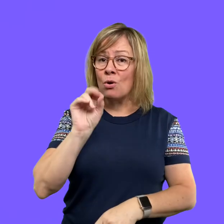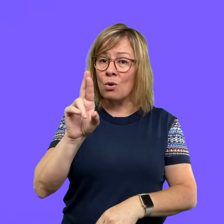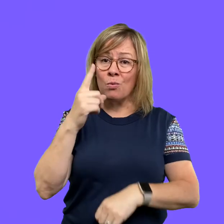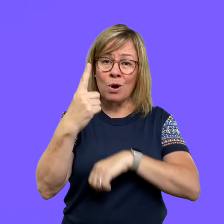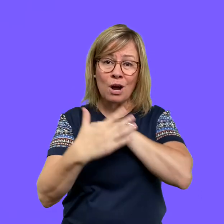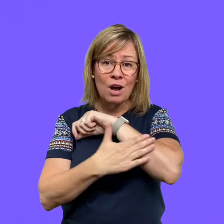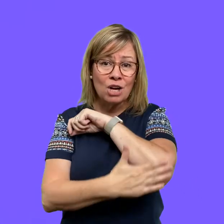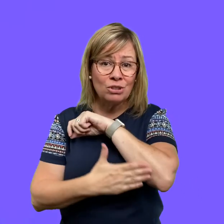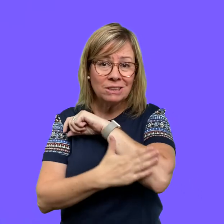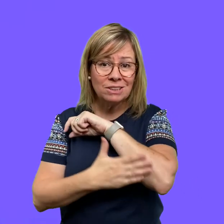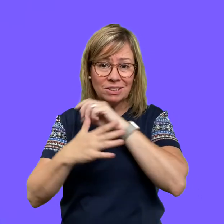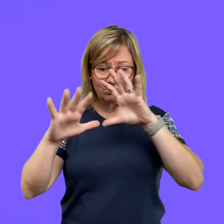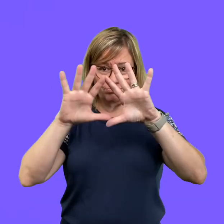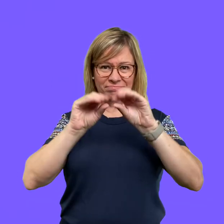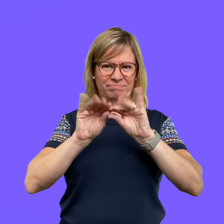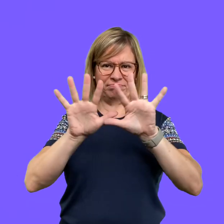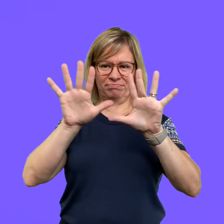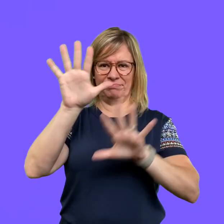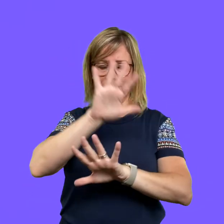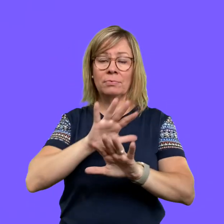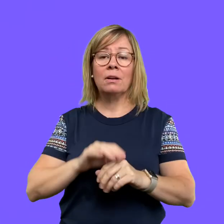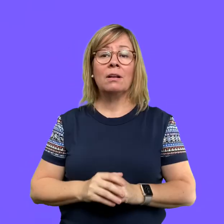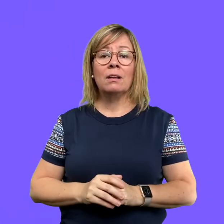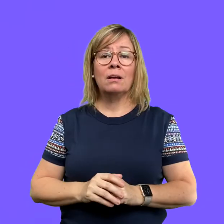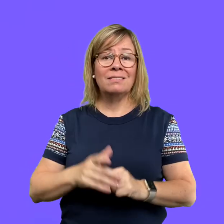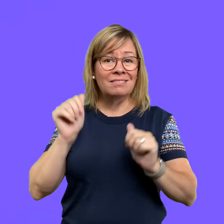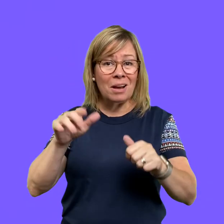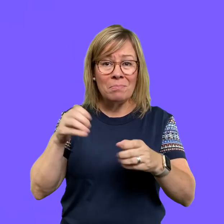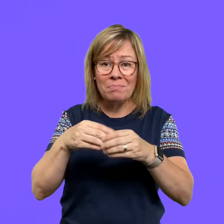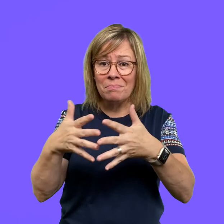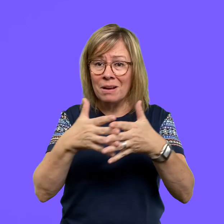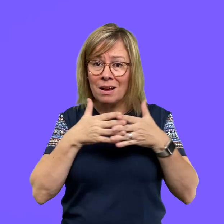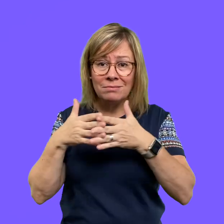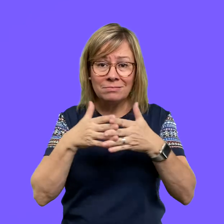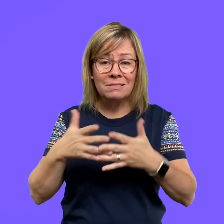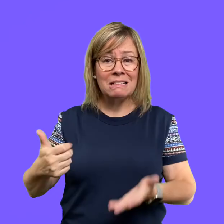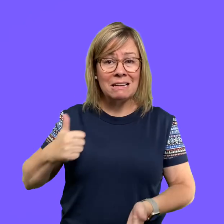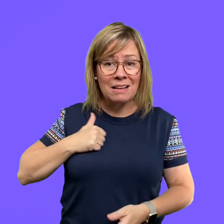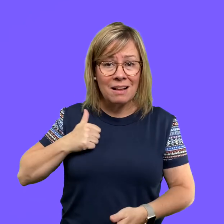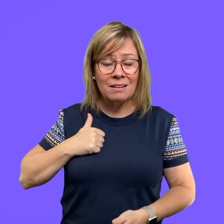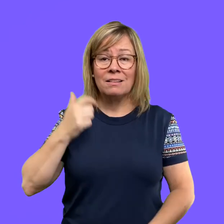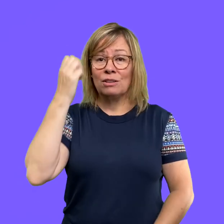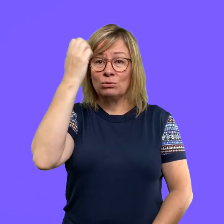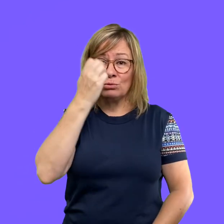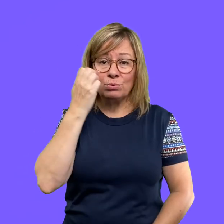worldwide or be localized to a single country. The spread can occur in America,